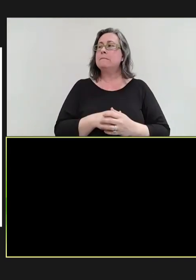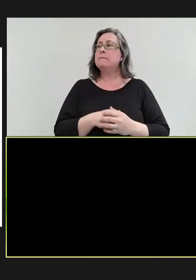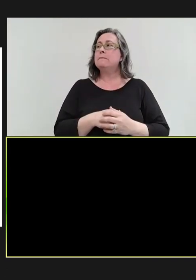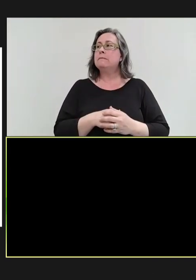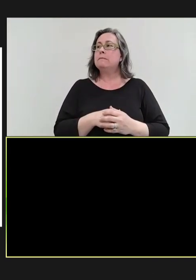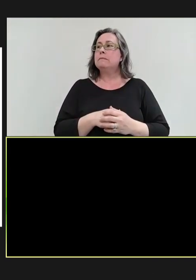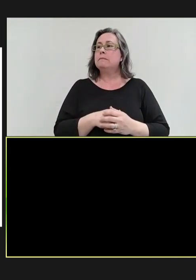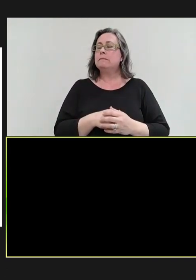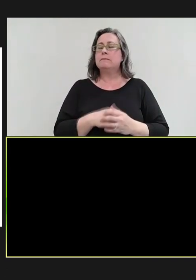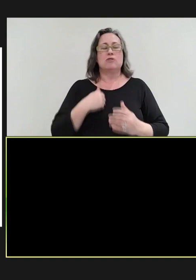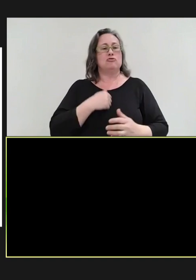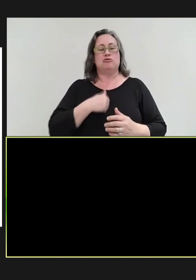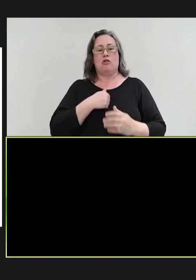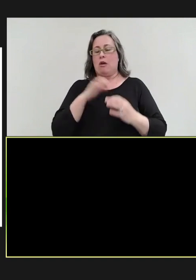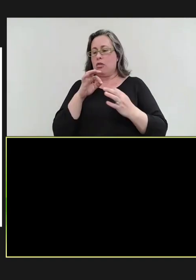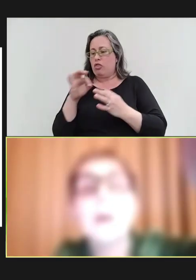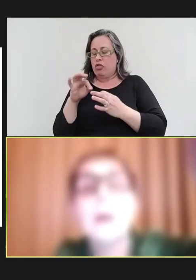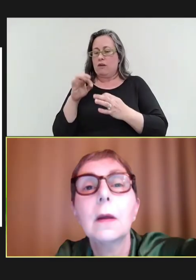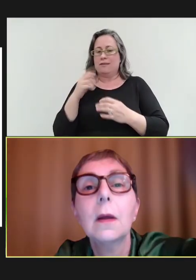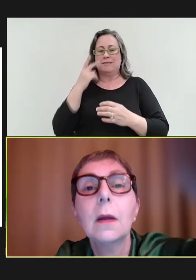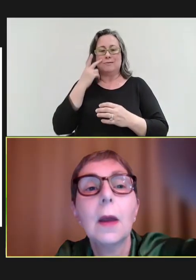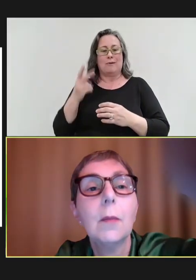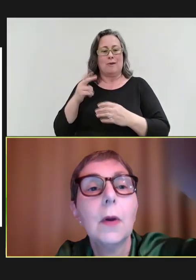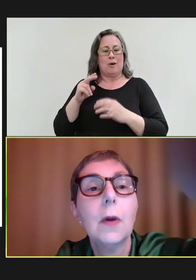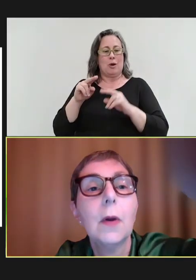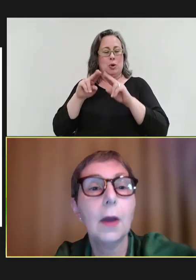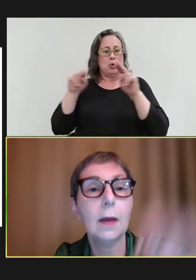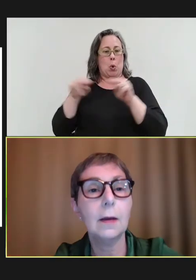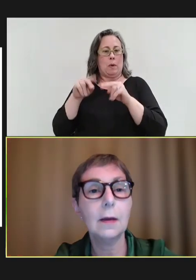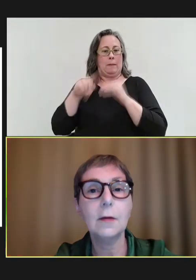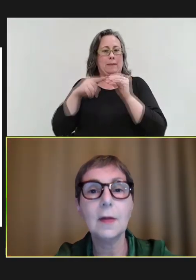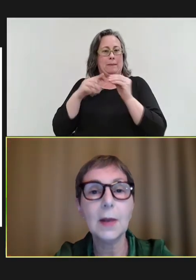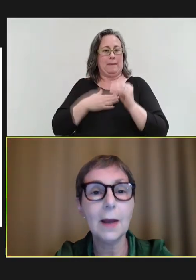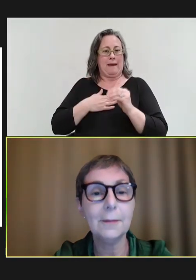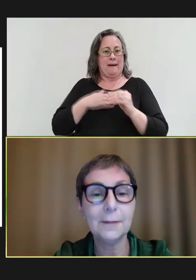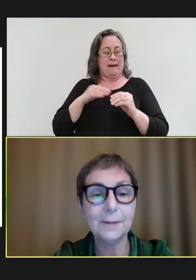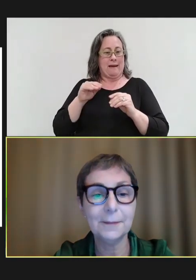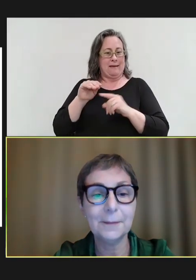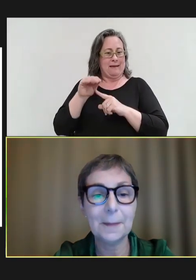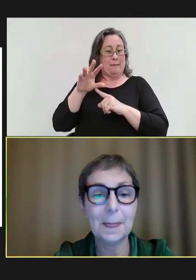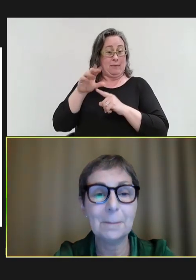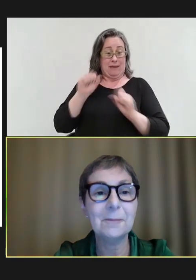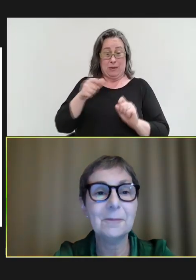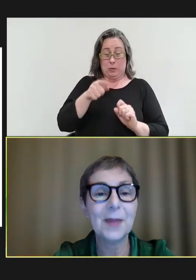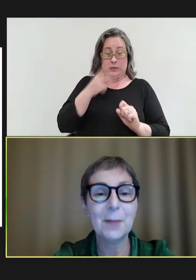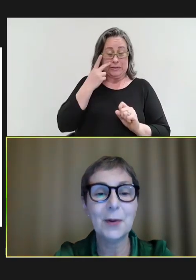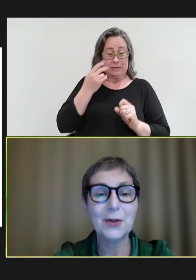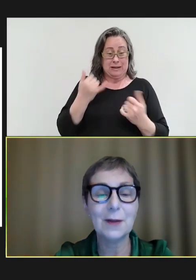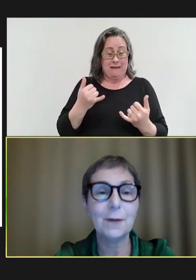sorry, I just saw a note about my camera. Okay. Can you see me now? Apologies for